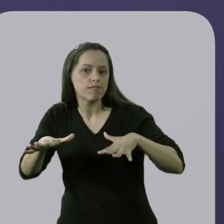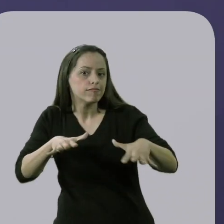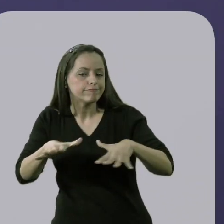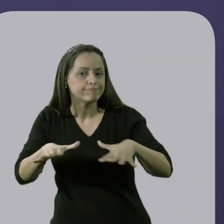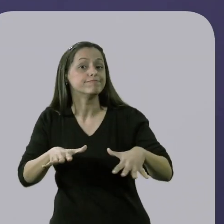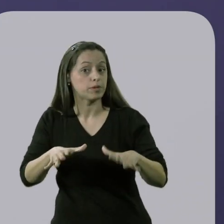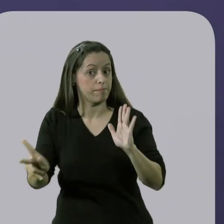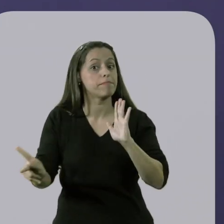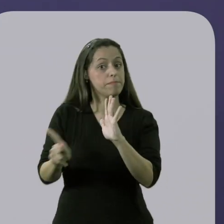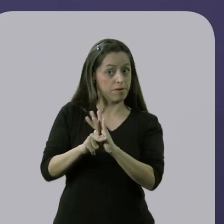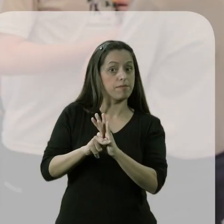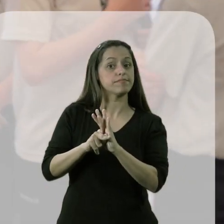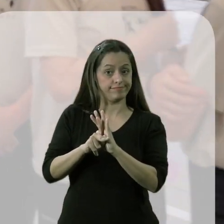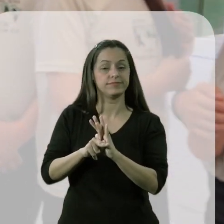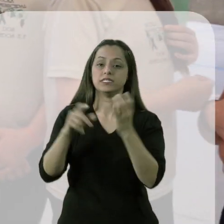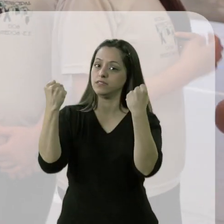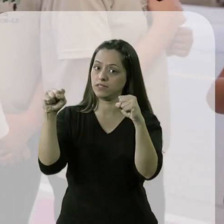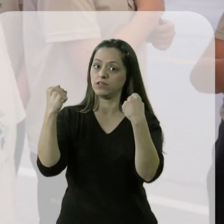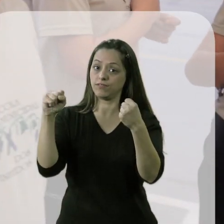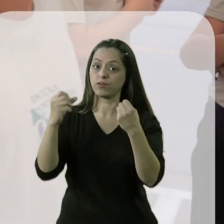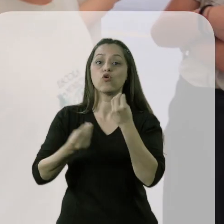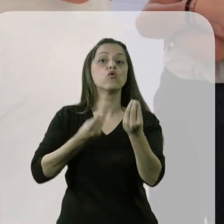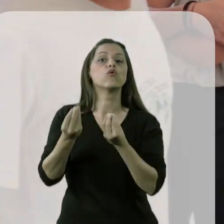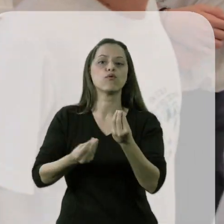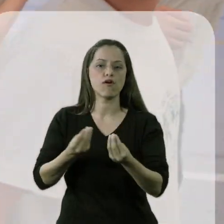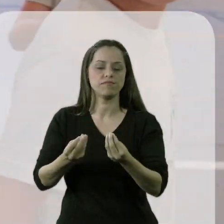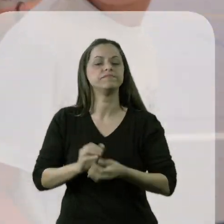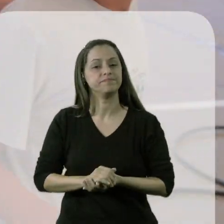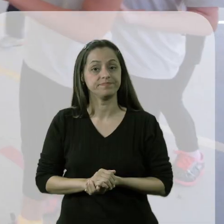which are the guiding principles of physical education